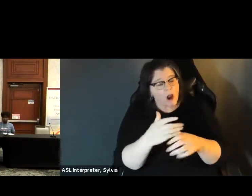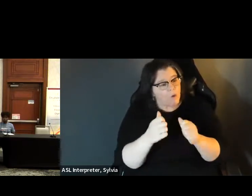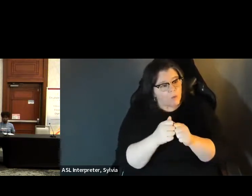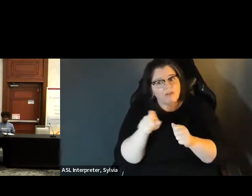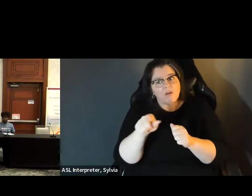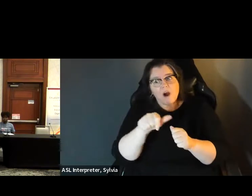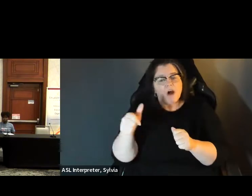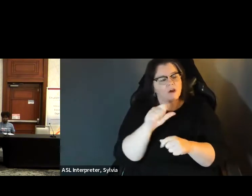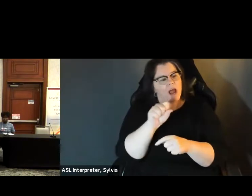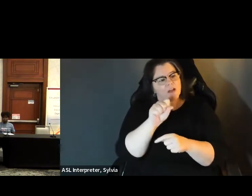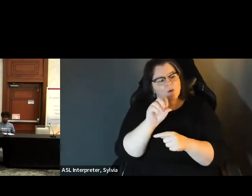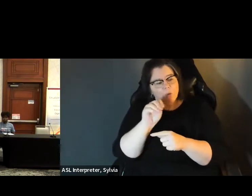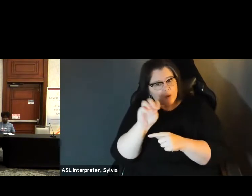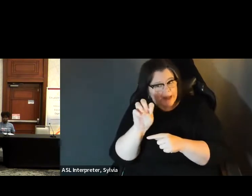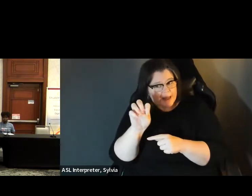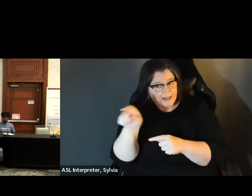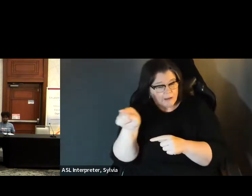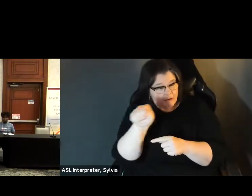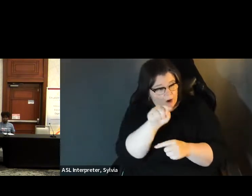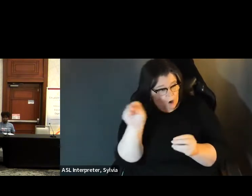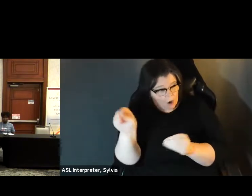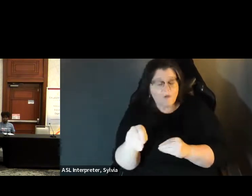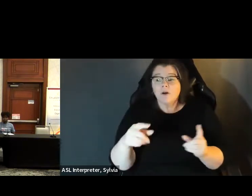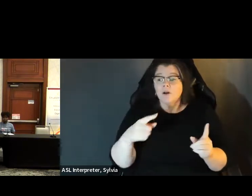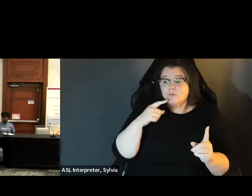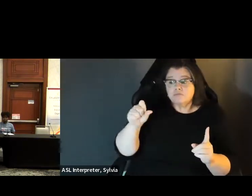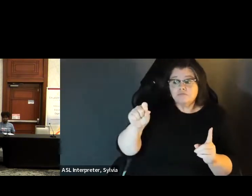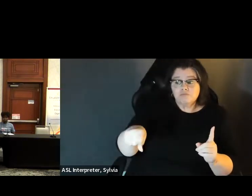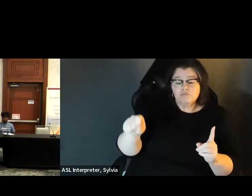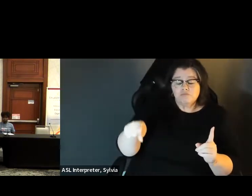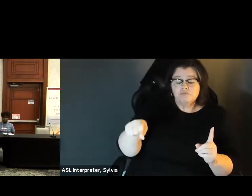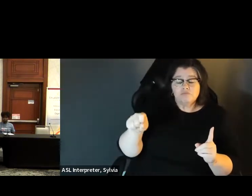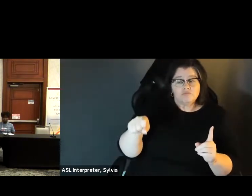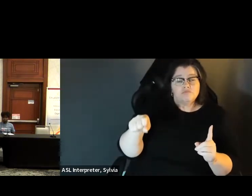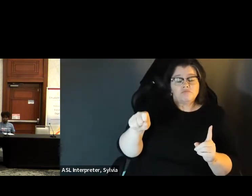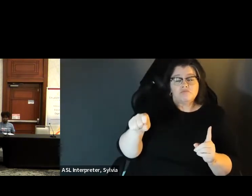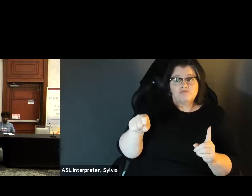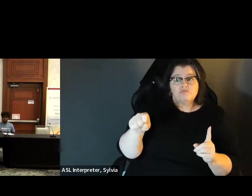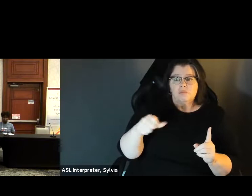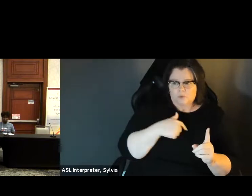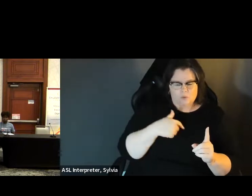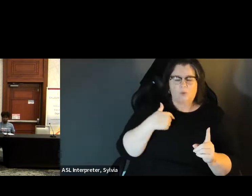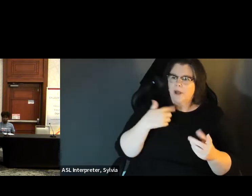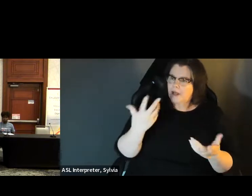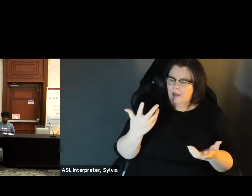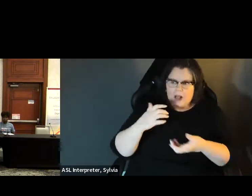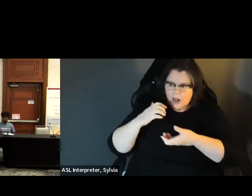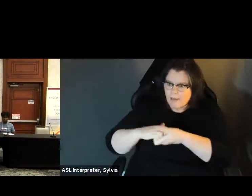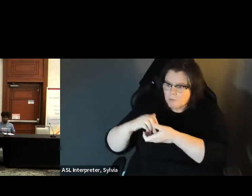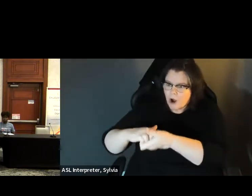SOEs offices? Are there times that you meet together, you share those type of ideas and thoughts? » Alex: In general, yes. There's a lot of cross-